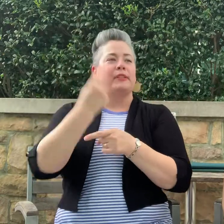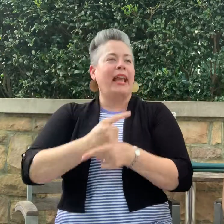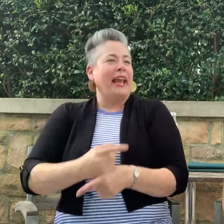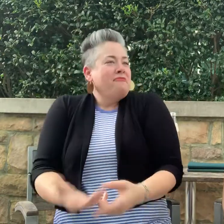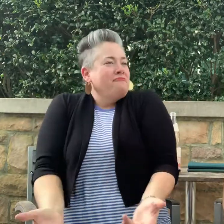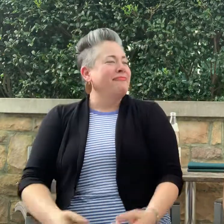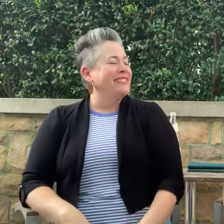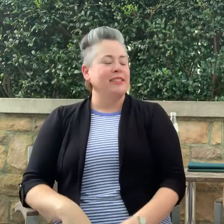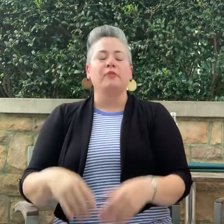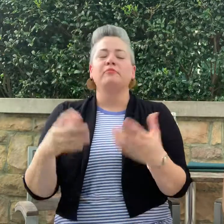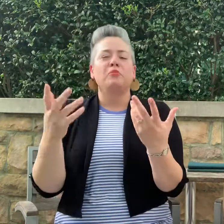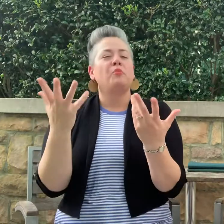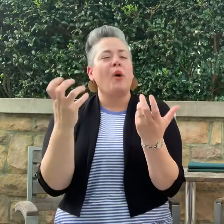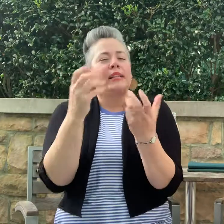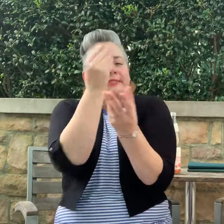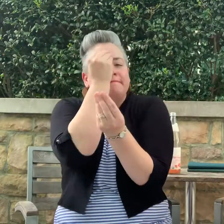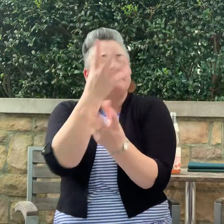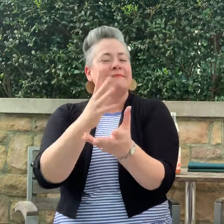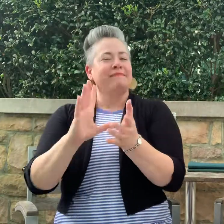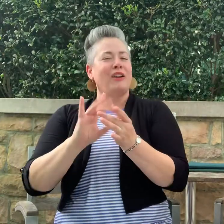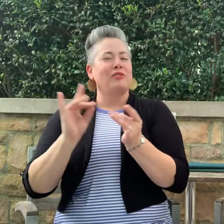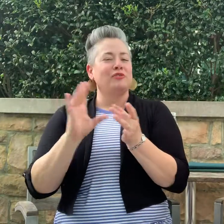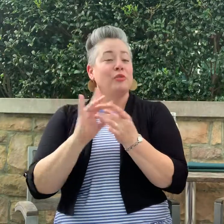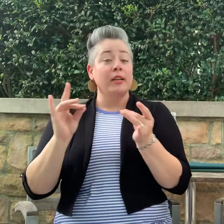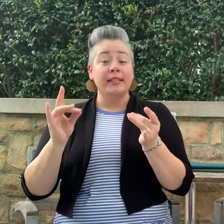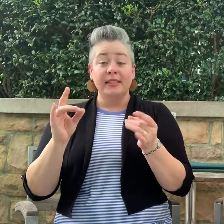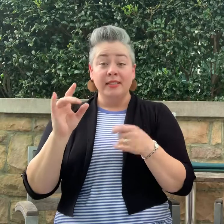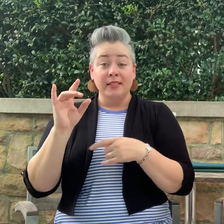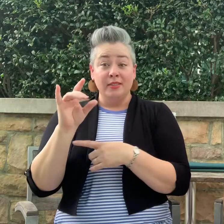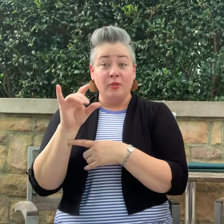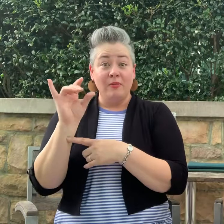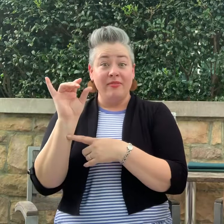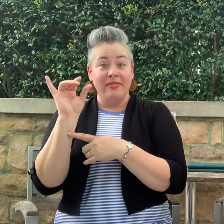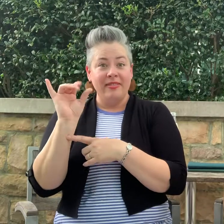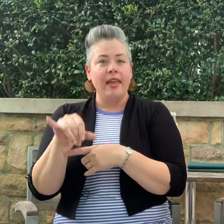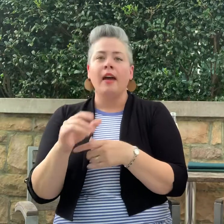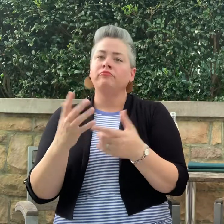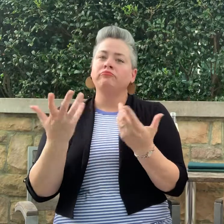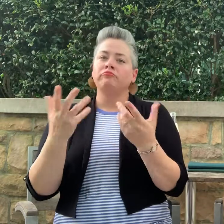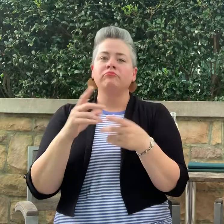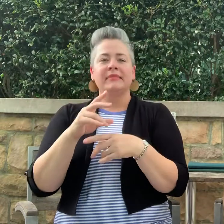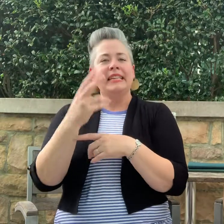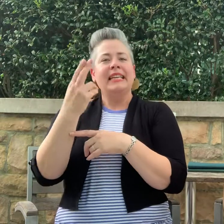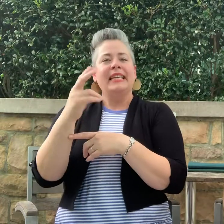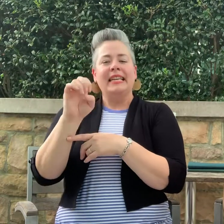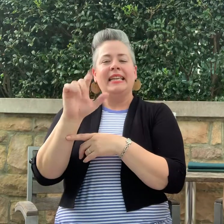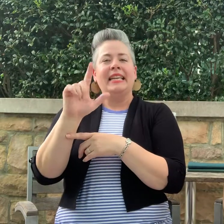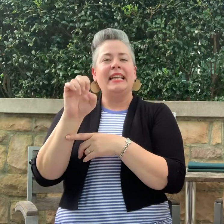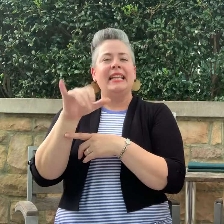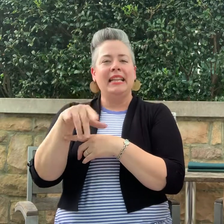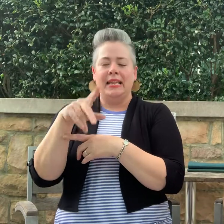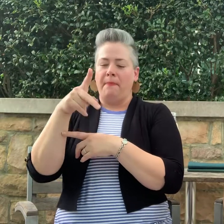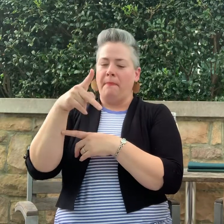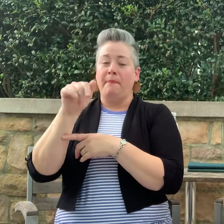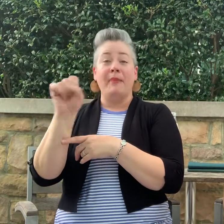We wanted to tell you about our story of the Healy Pass.